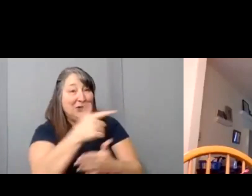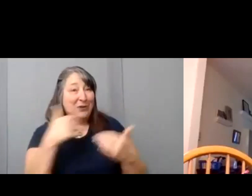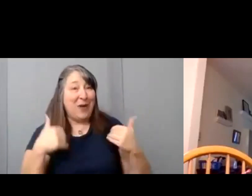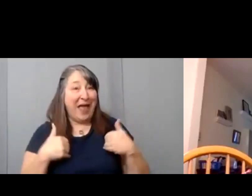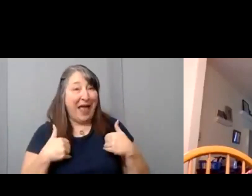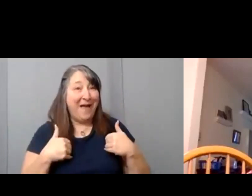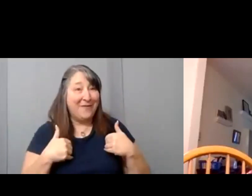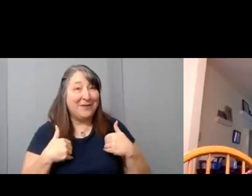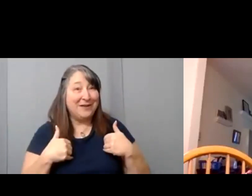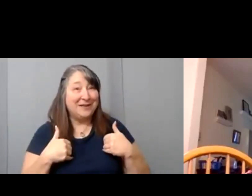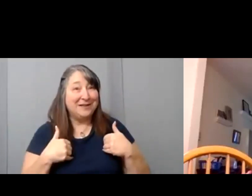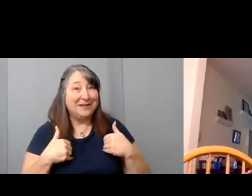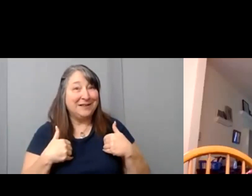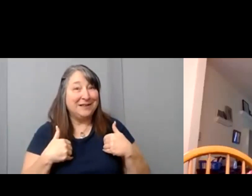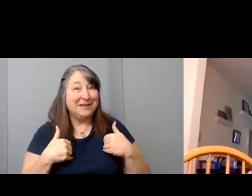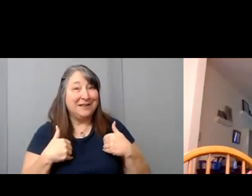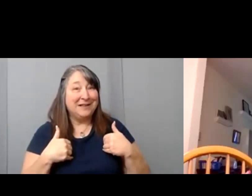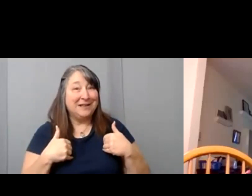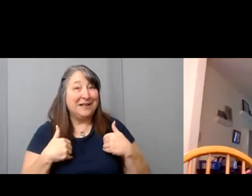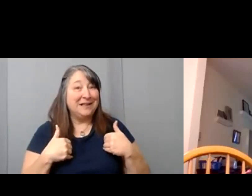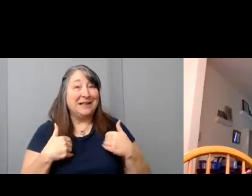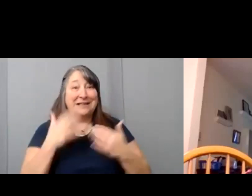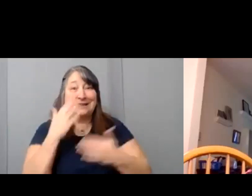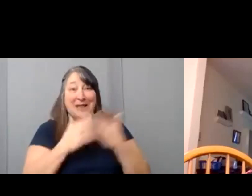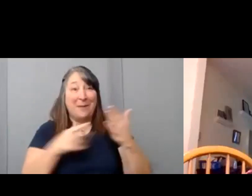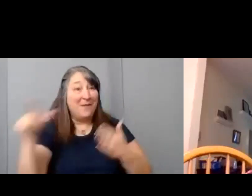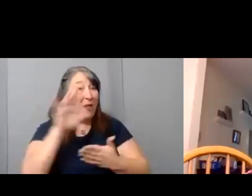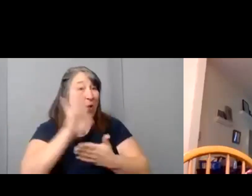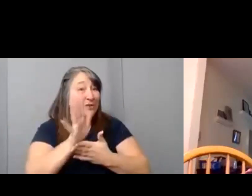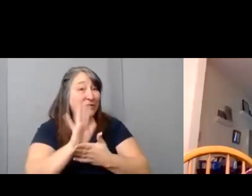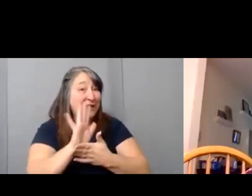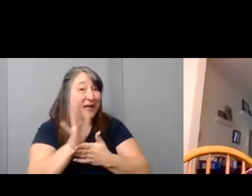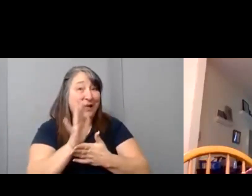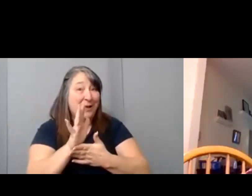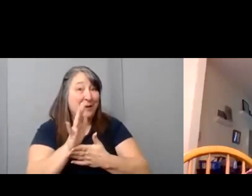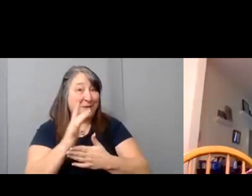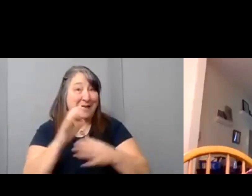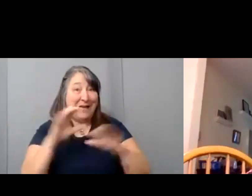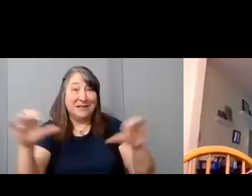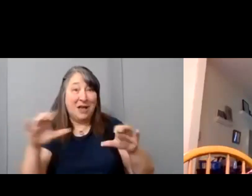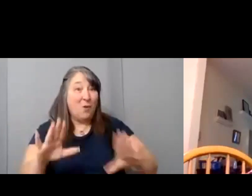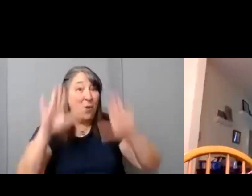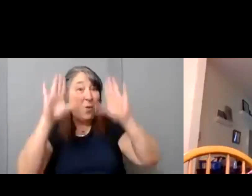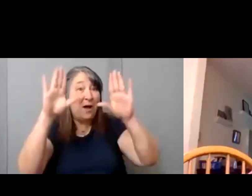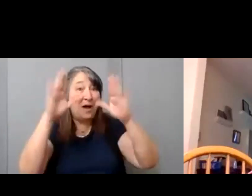You know films have gone on to do some wonderful things.